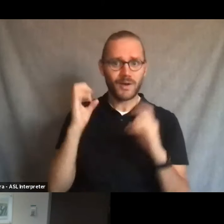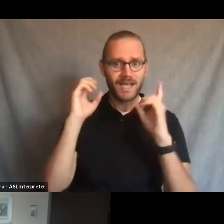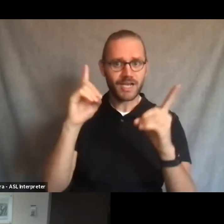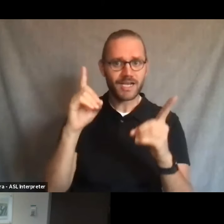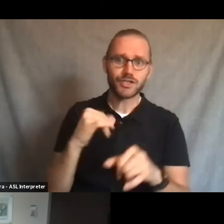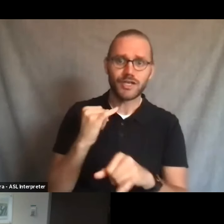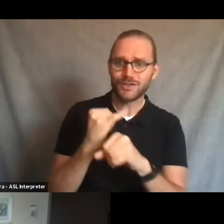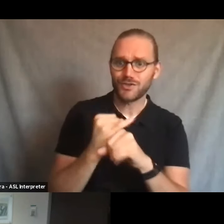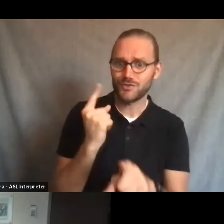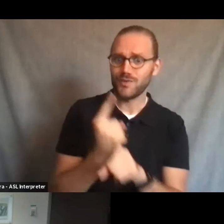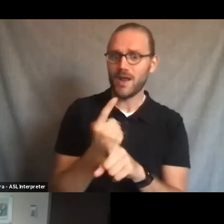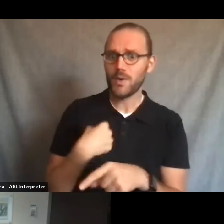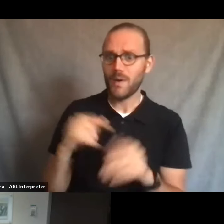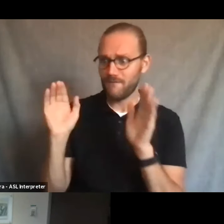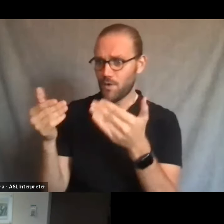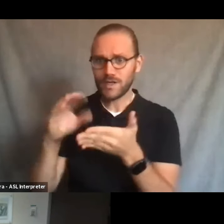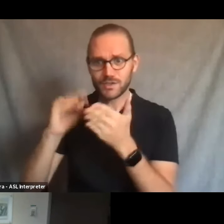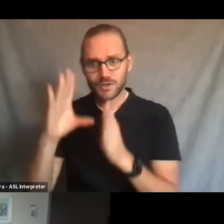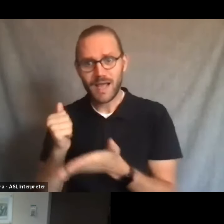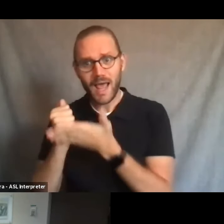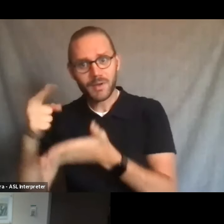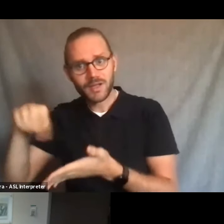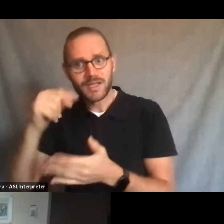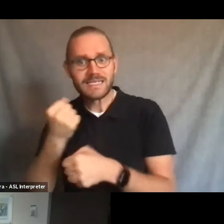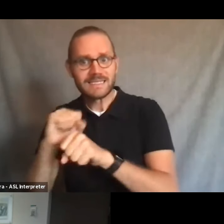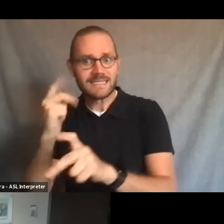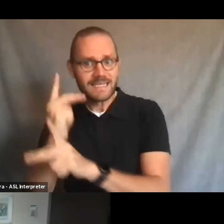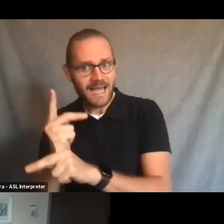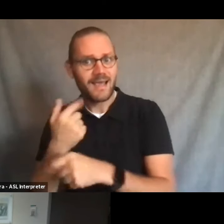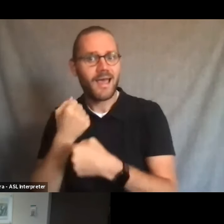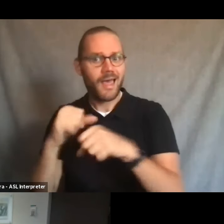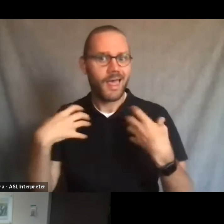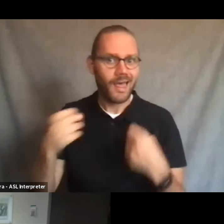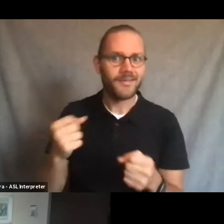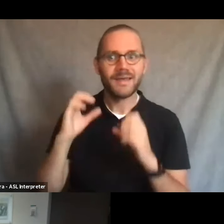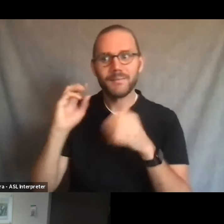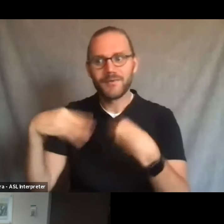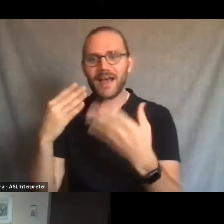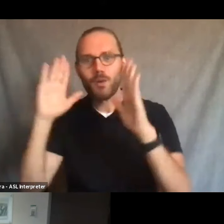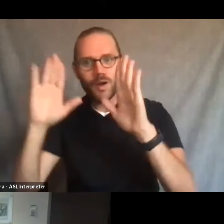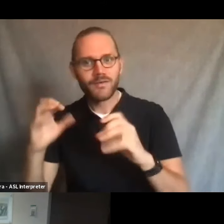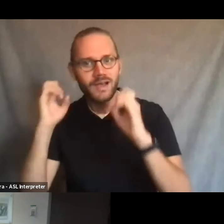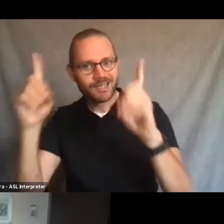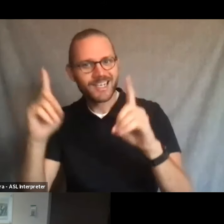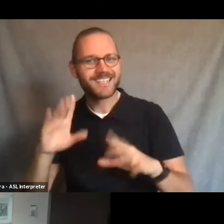and we wanna focus on helping our students stay healthy, and help them get a great education and have a fantastic Michigan experience.